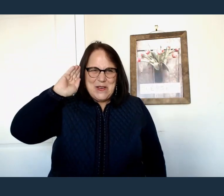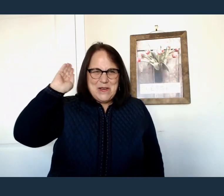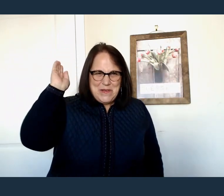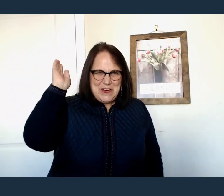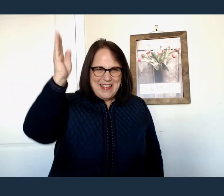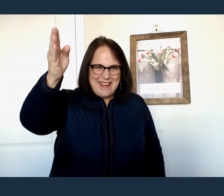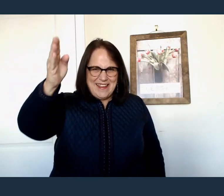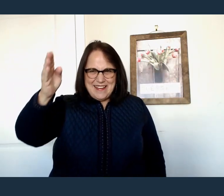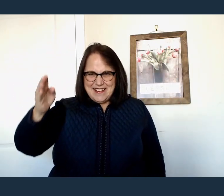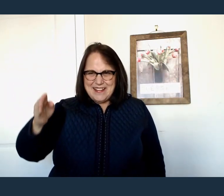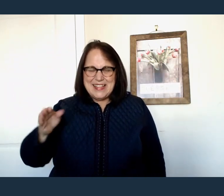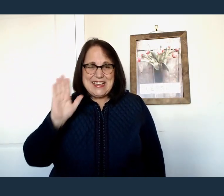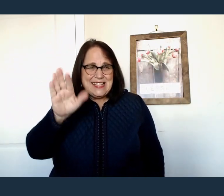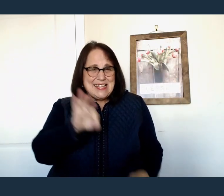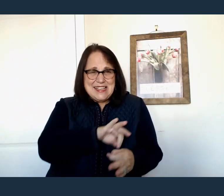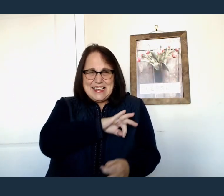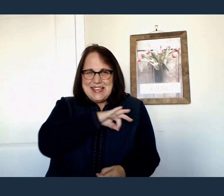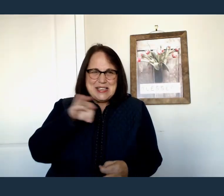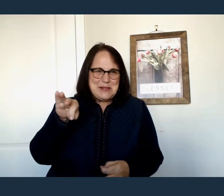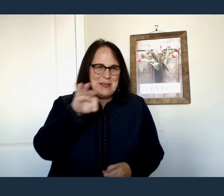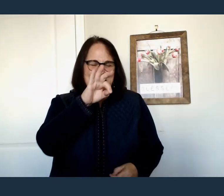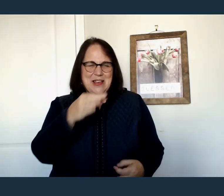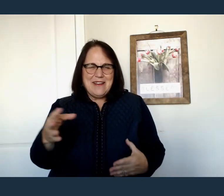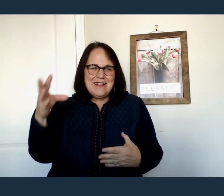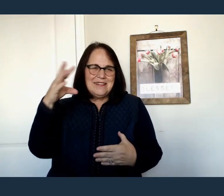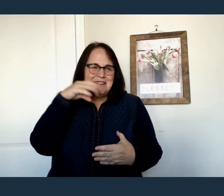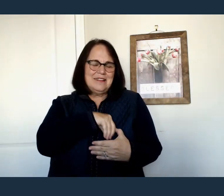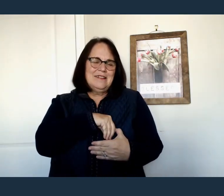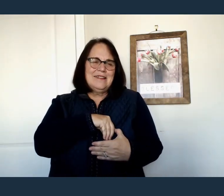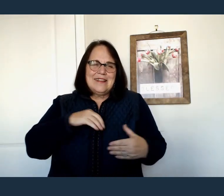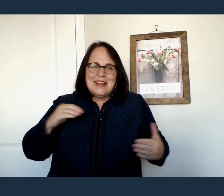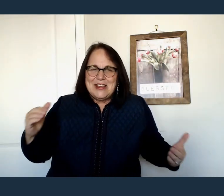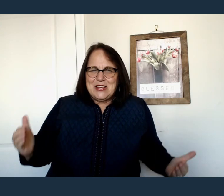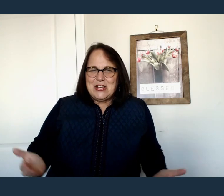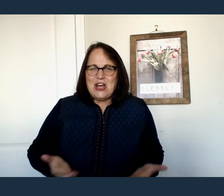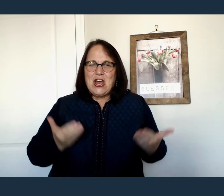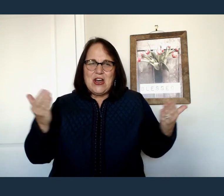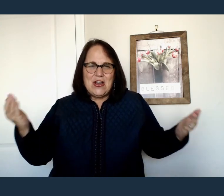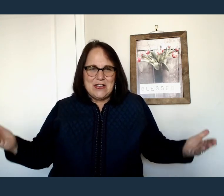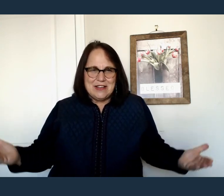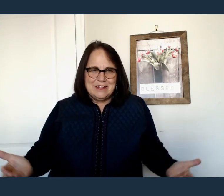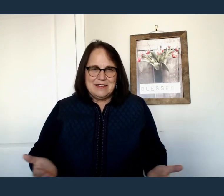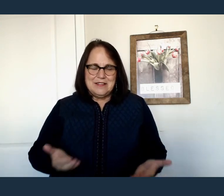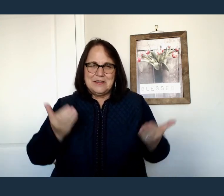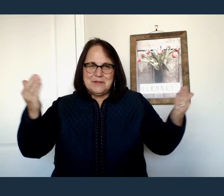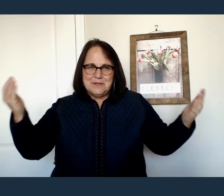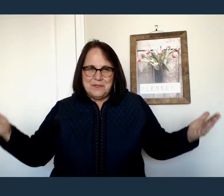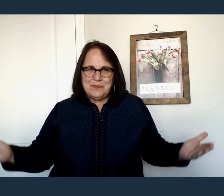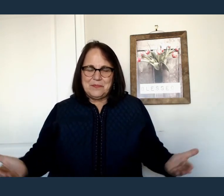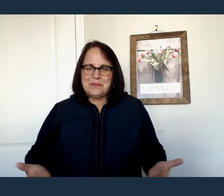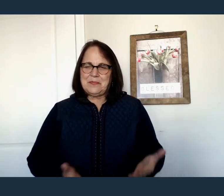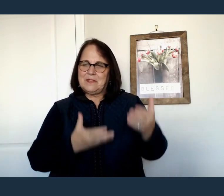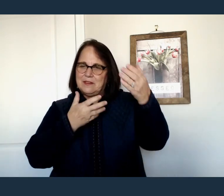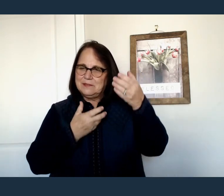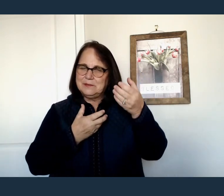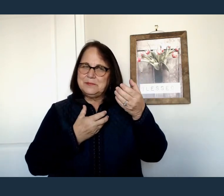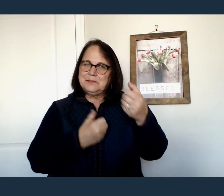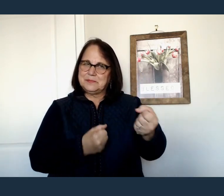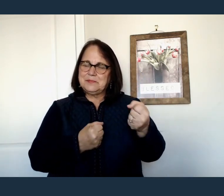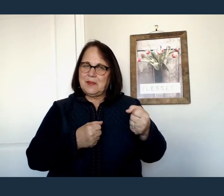Your Spirit lives within me So I will walk in Your peace